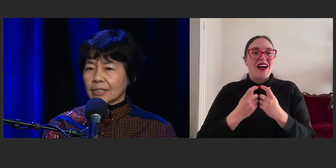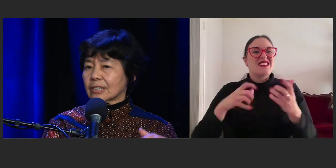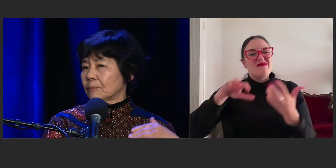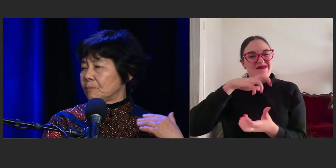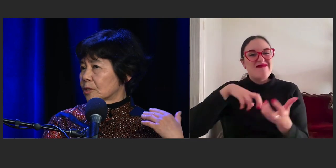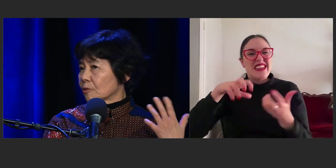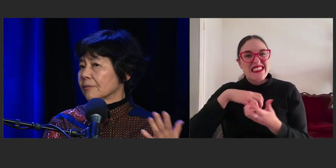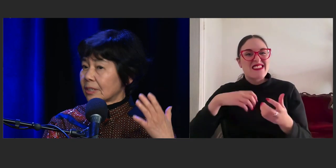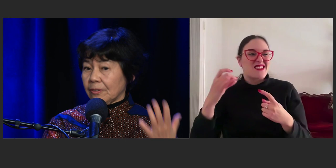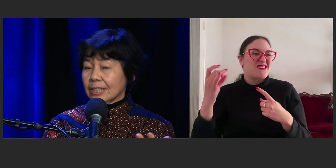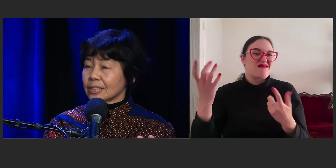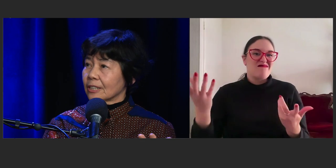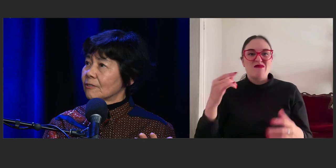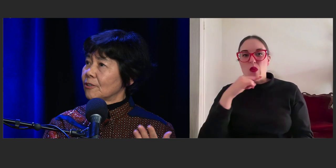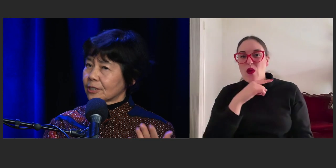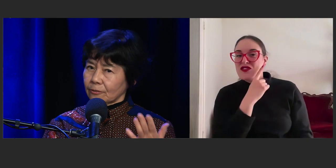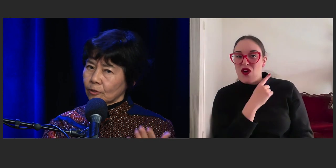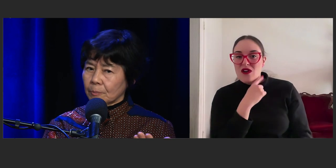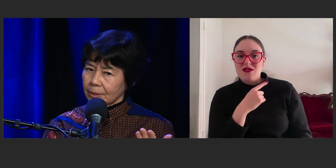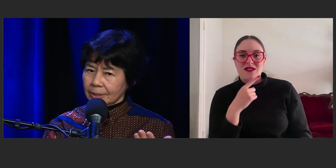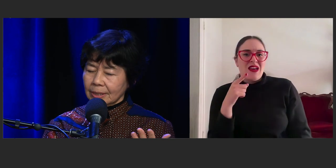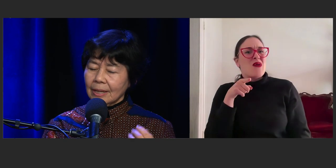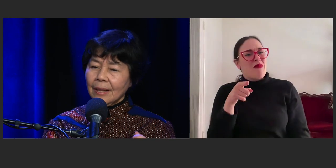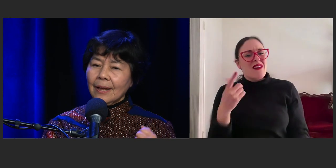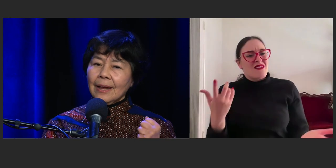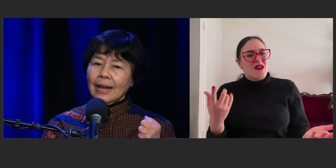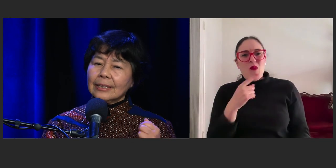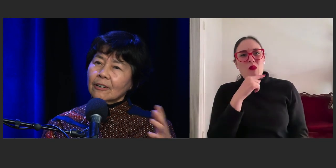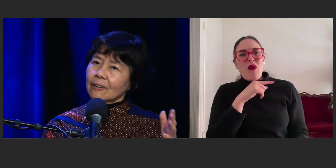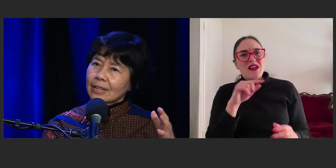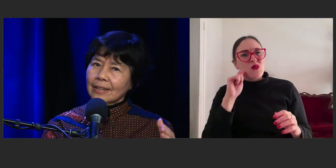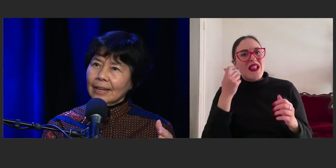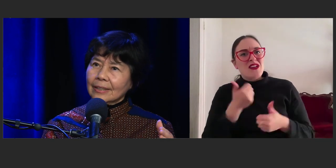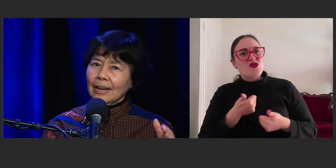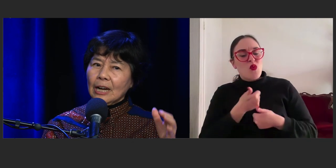'cause it's a story of adventure first and foremost. And not only that,